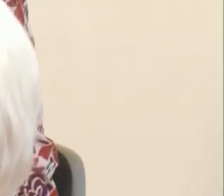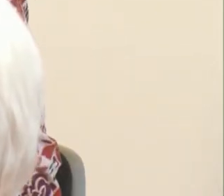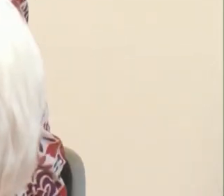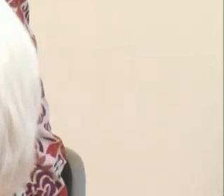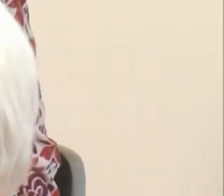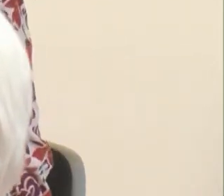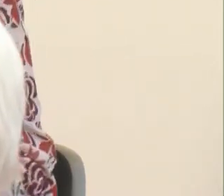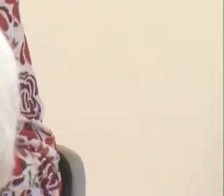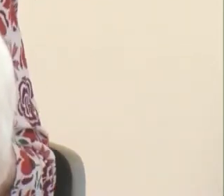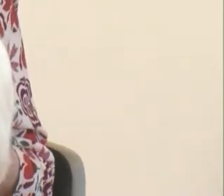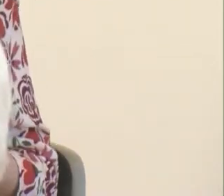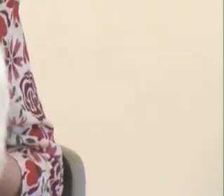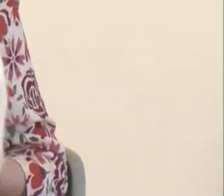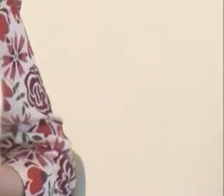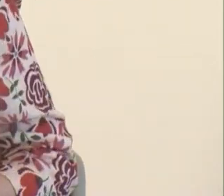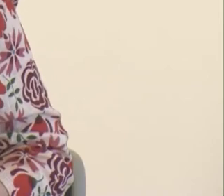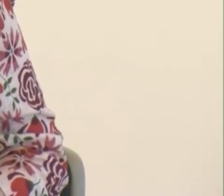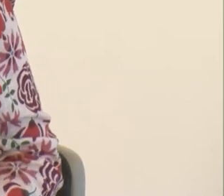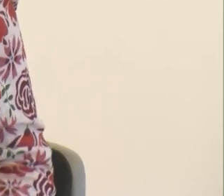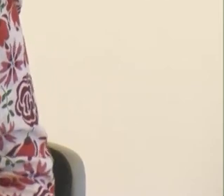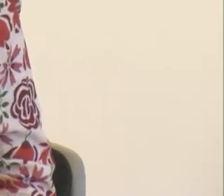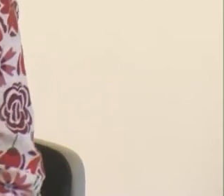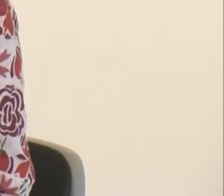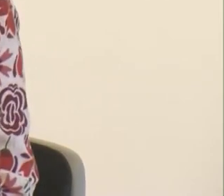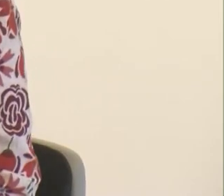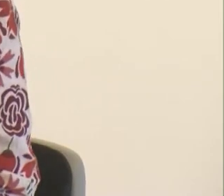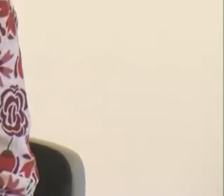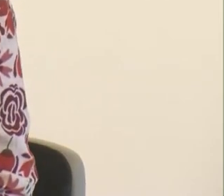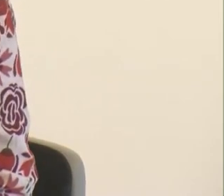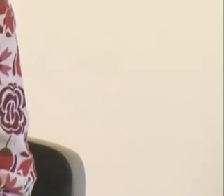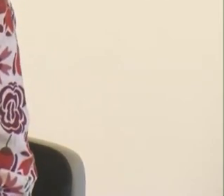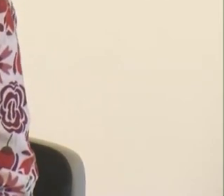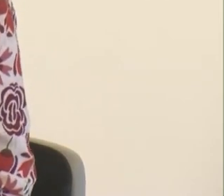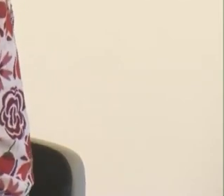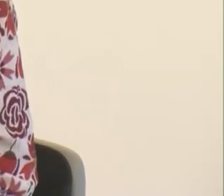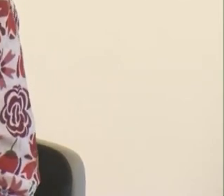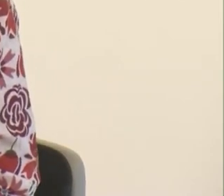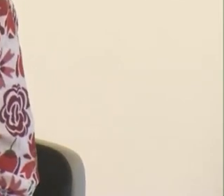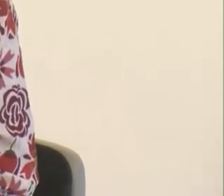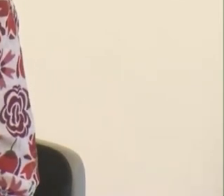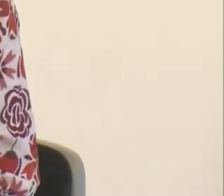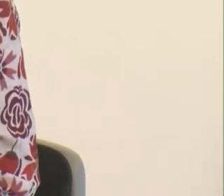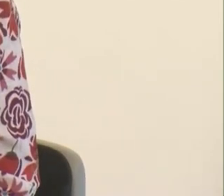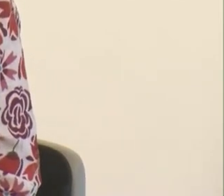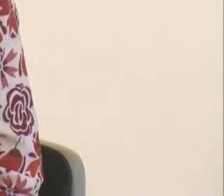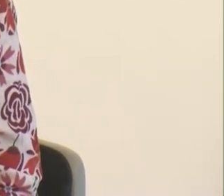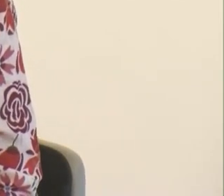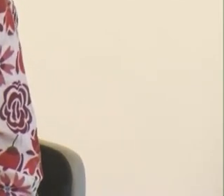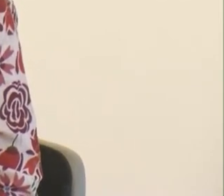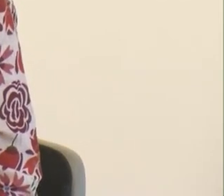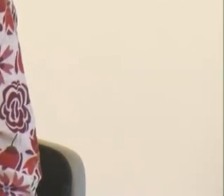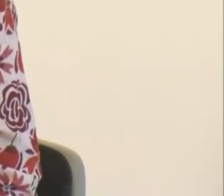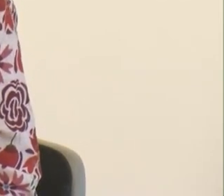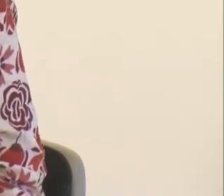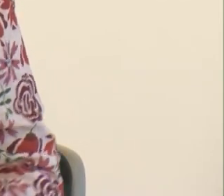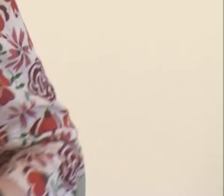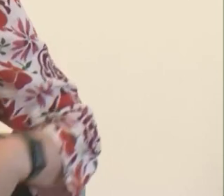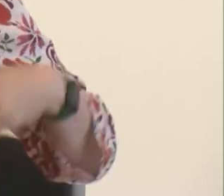ourselves, how are we doing that for others? So we have to work really hard. We have to be very present, and very active in thinking about